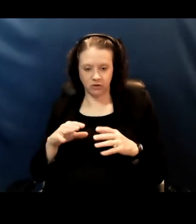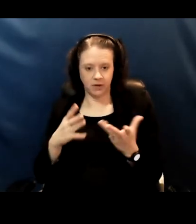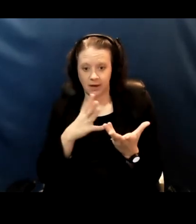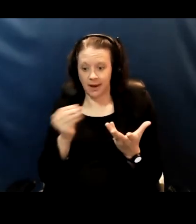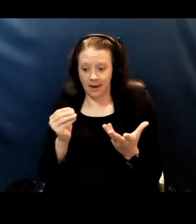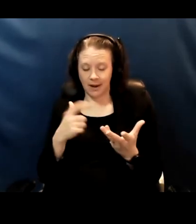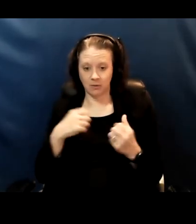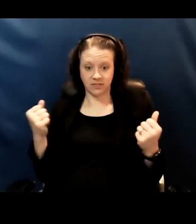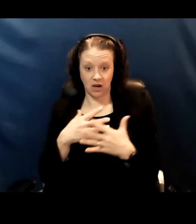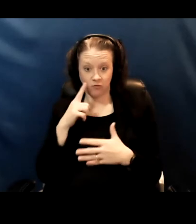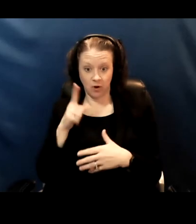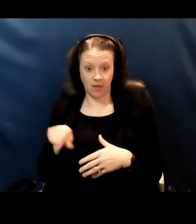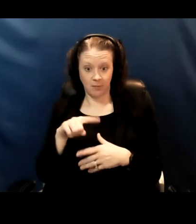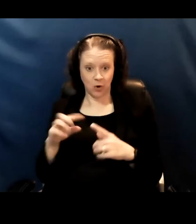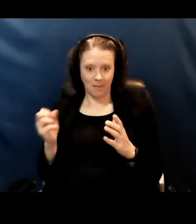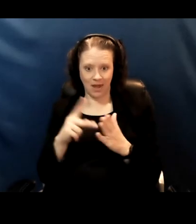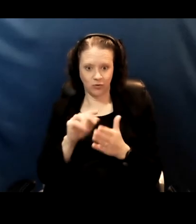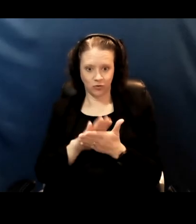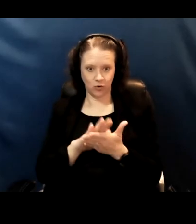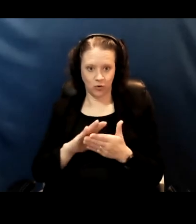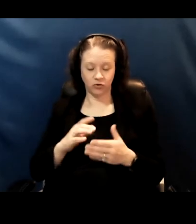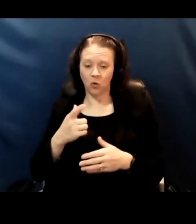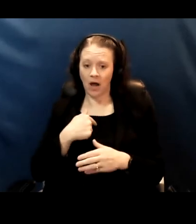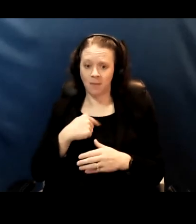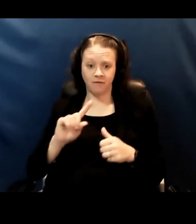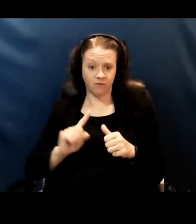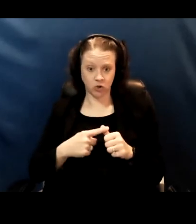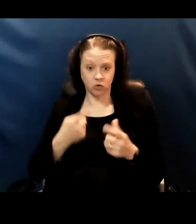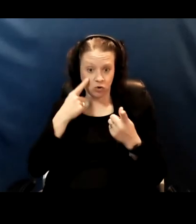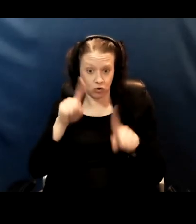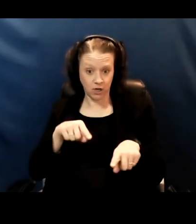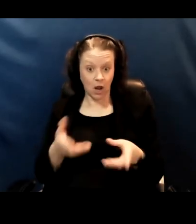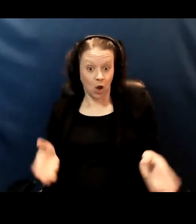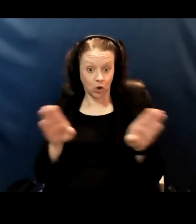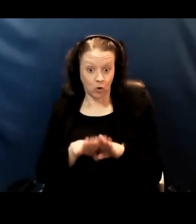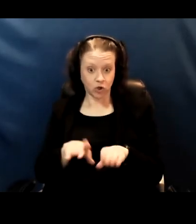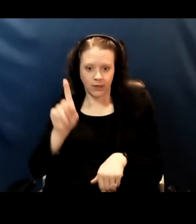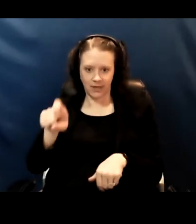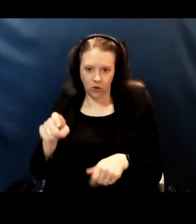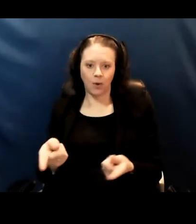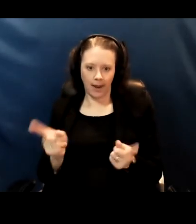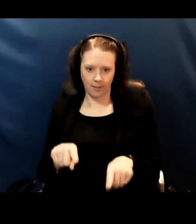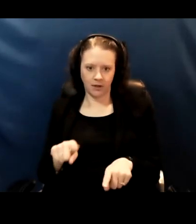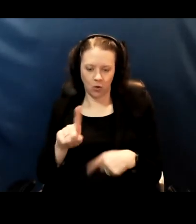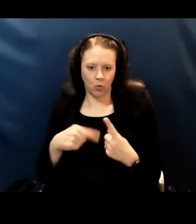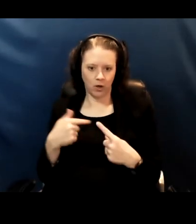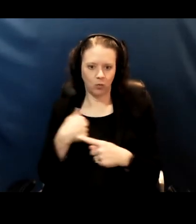So I'm the first to say that the closures needed to happen and when we didn't know anything. Now we know a lot,